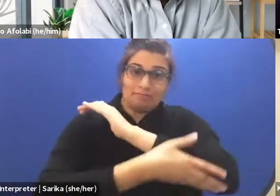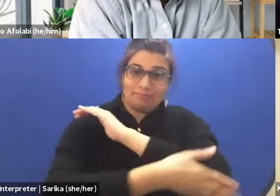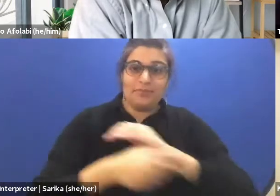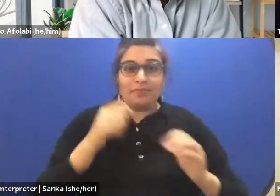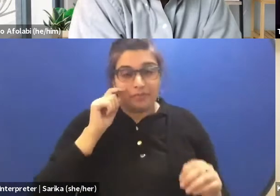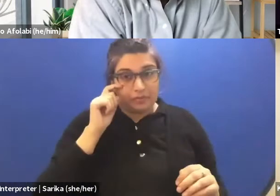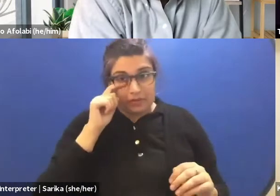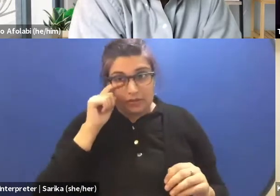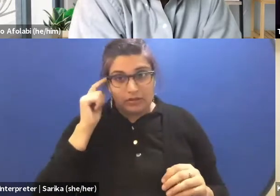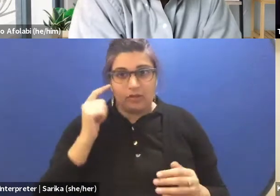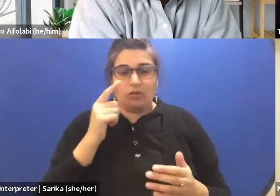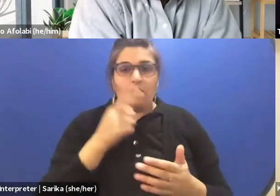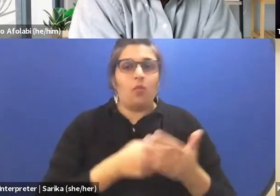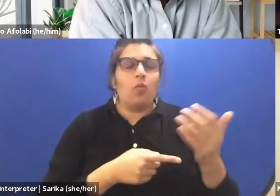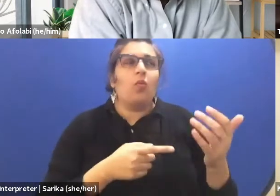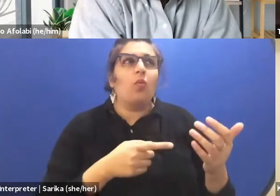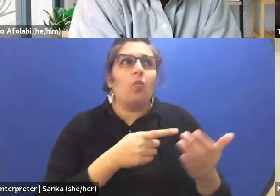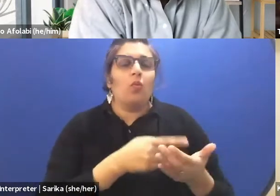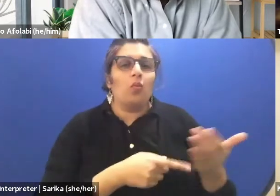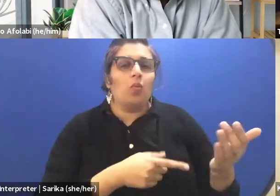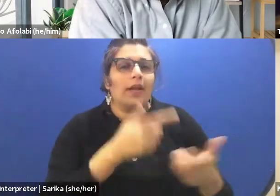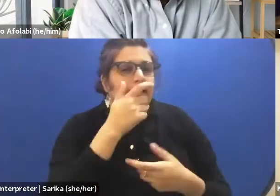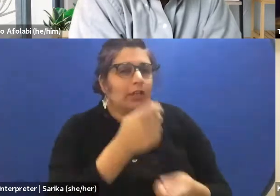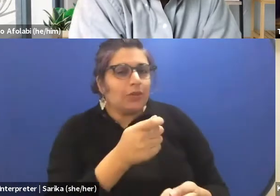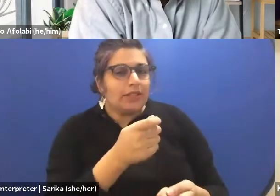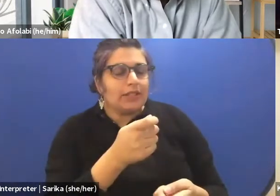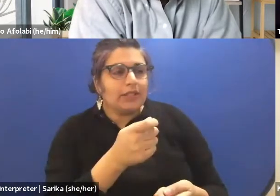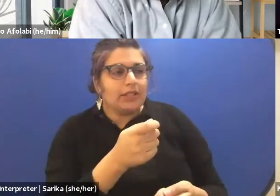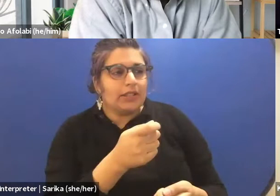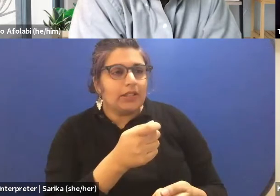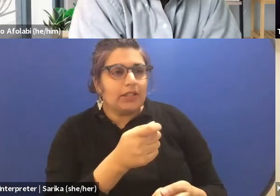and in questioning what is interesting to me as an artist